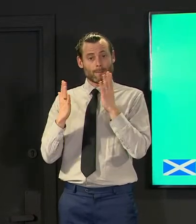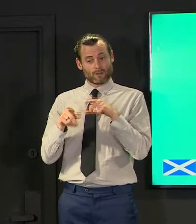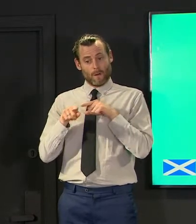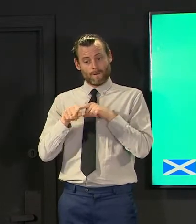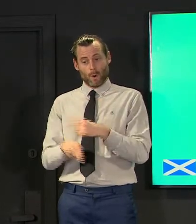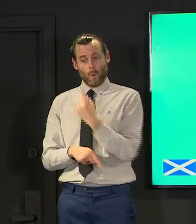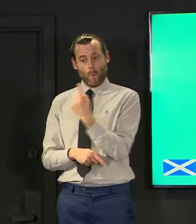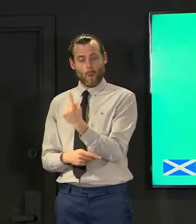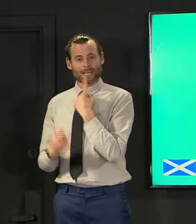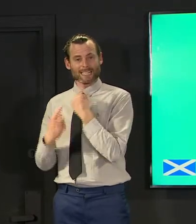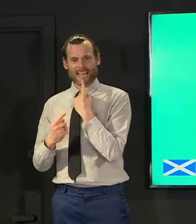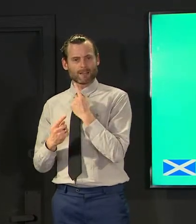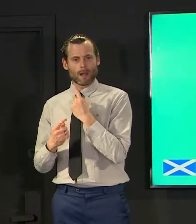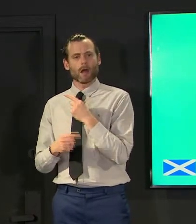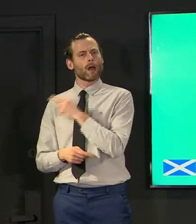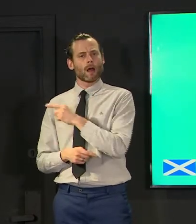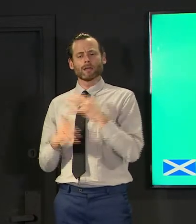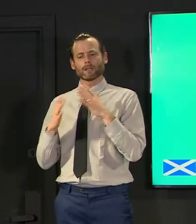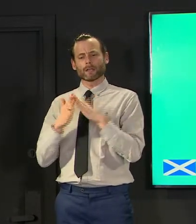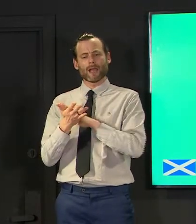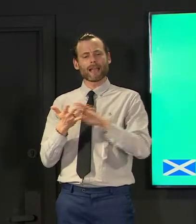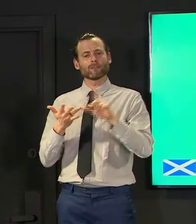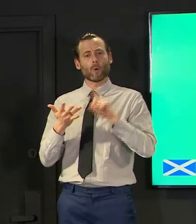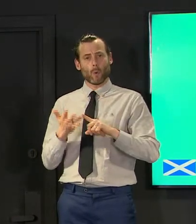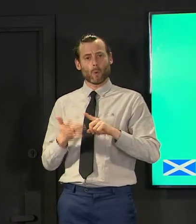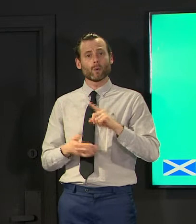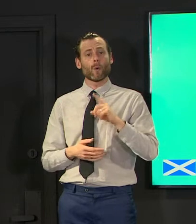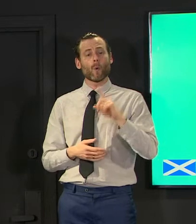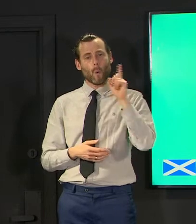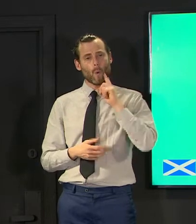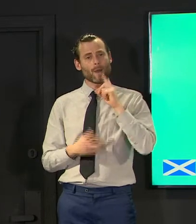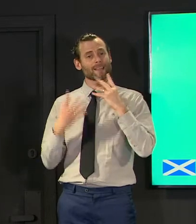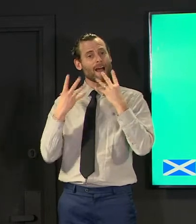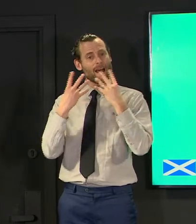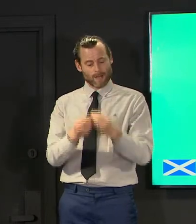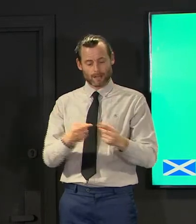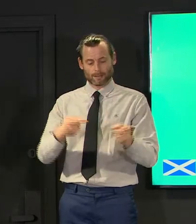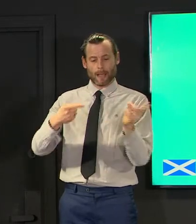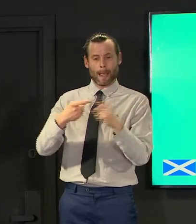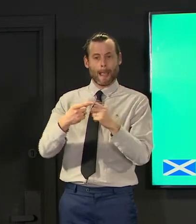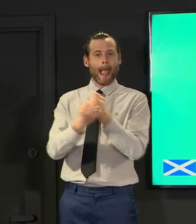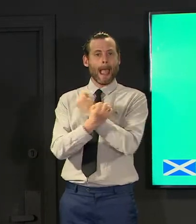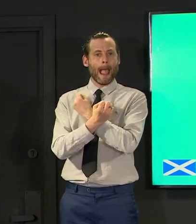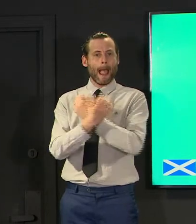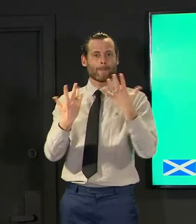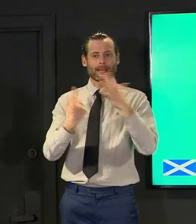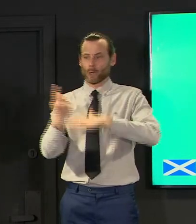prevalence positivity hospitalization and death as your top four they then have multiple other